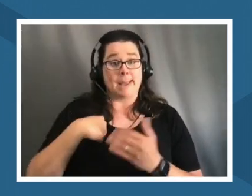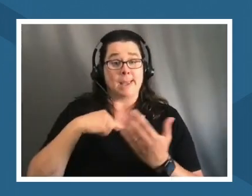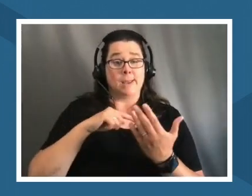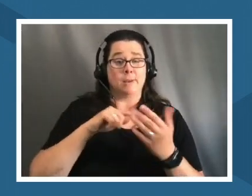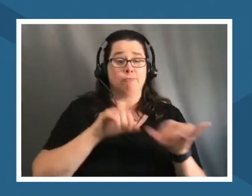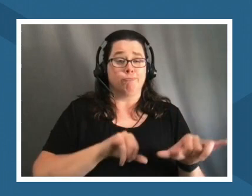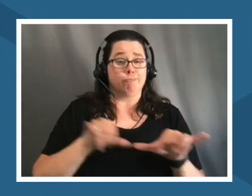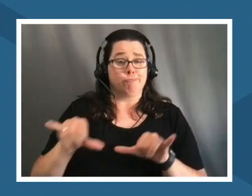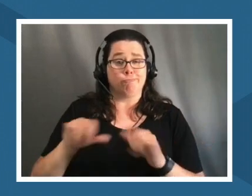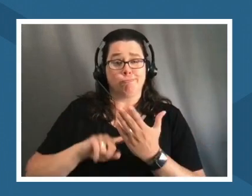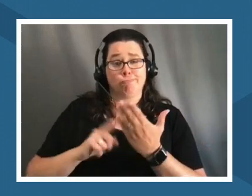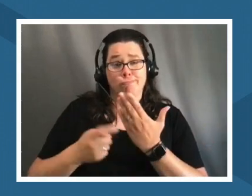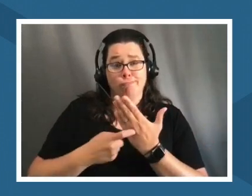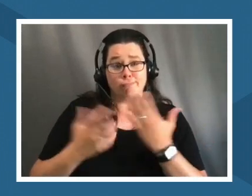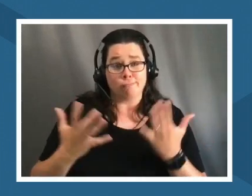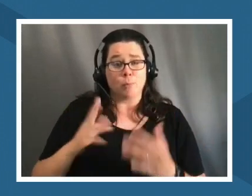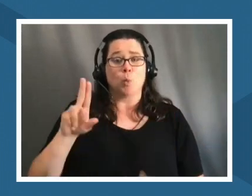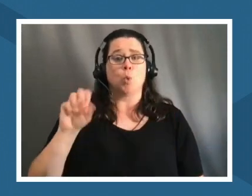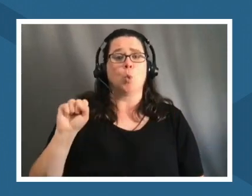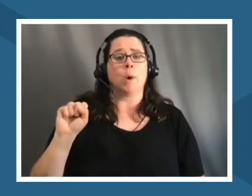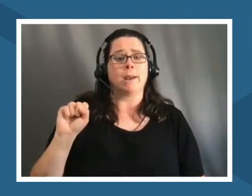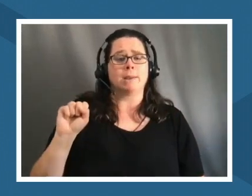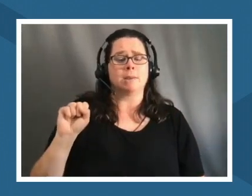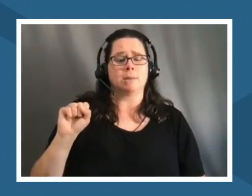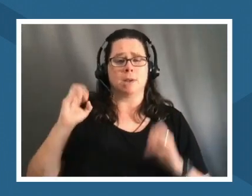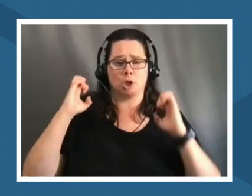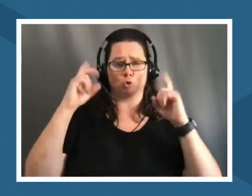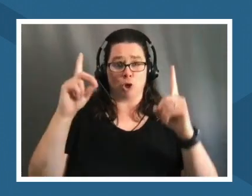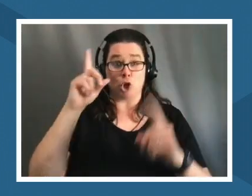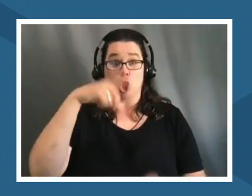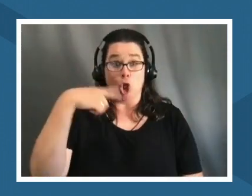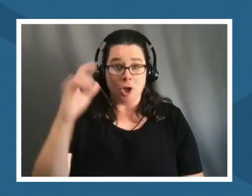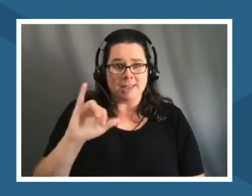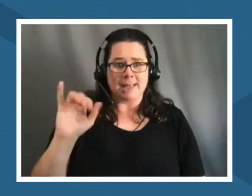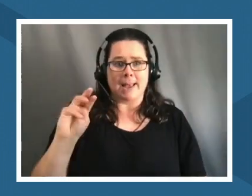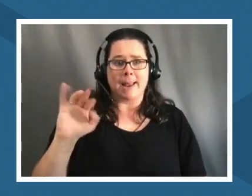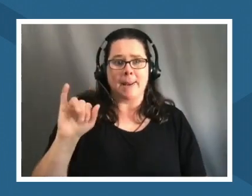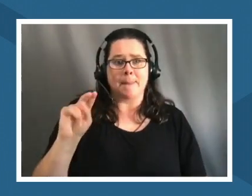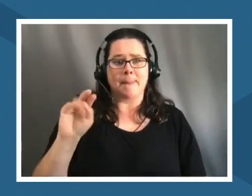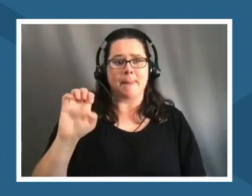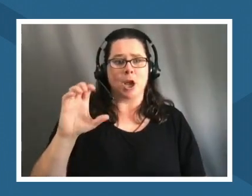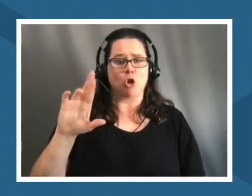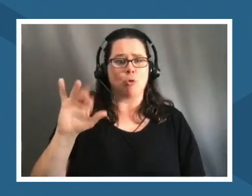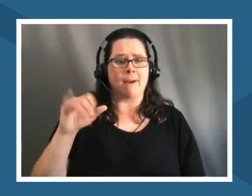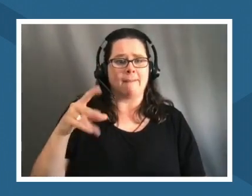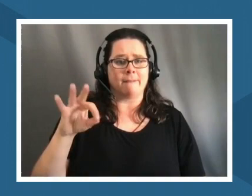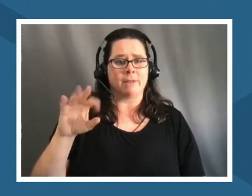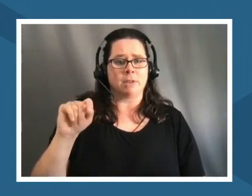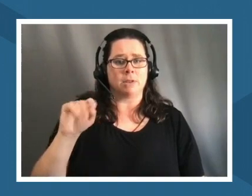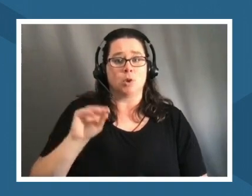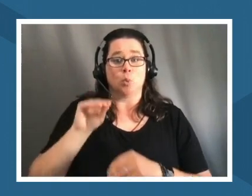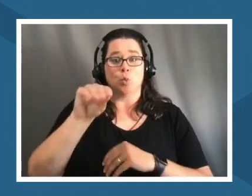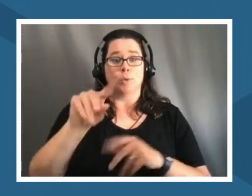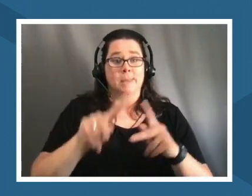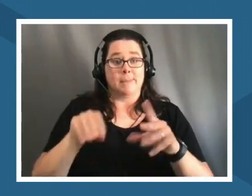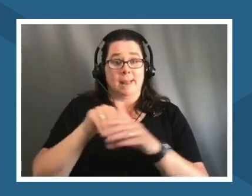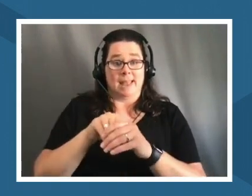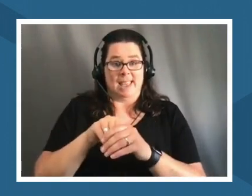education or colonized education looks like minecraft you put people in a blank space and you start building blocks